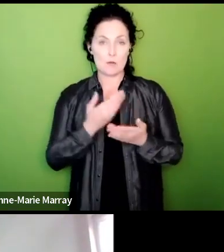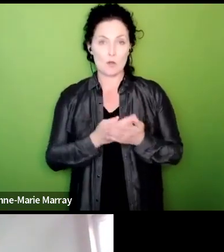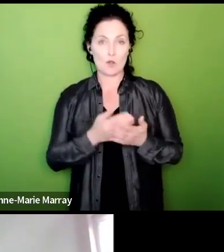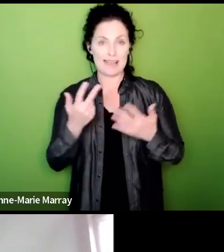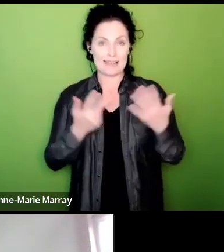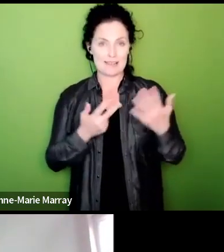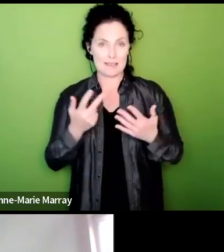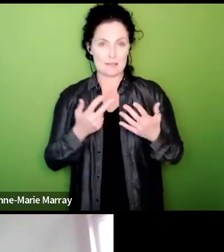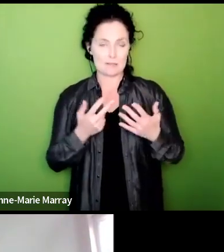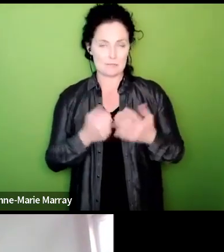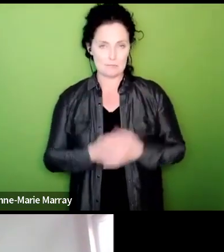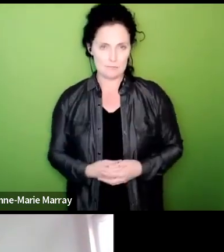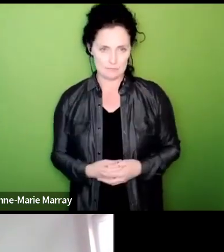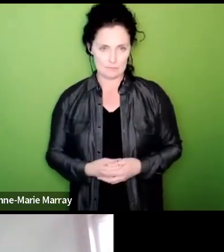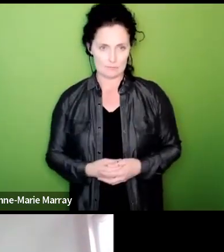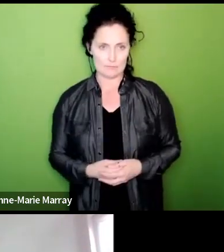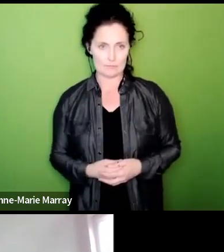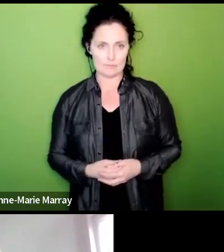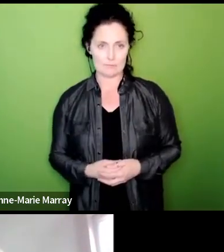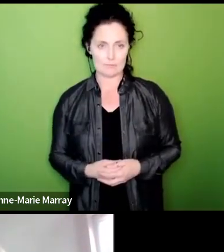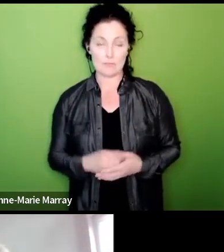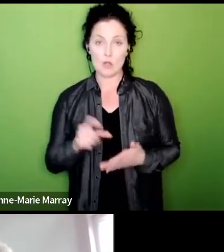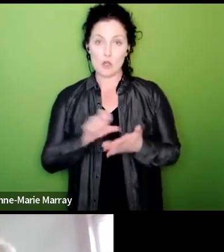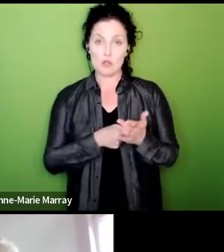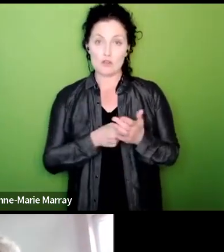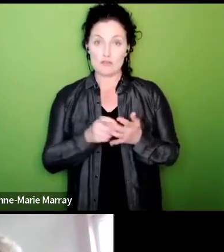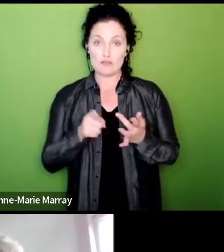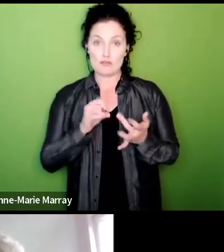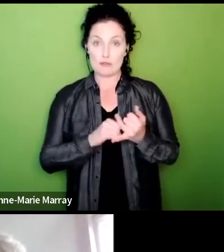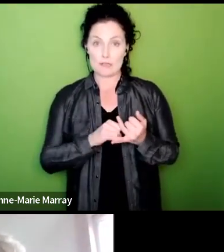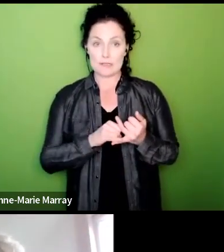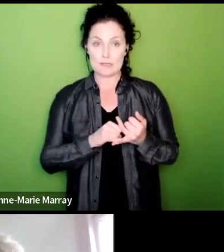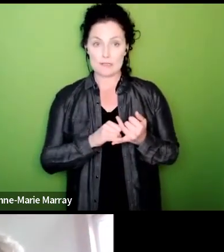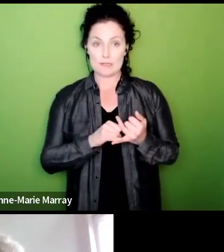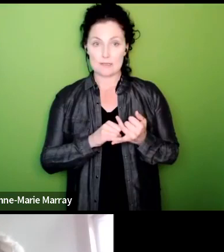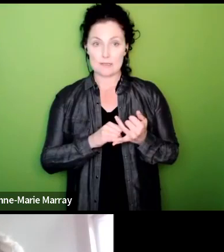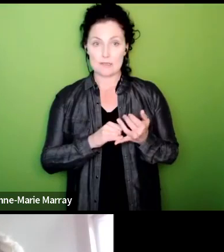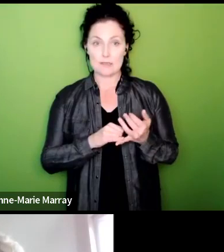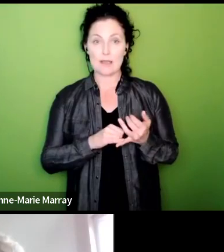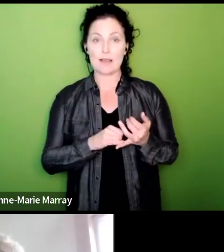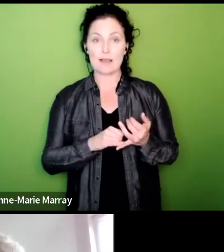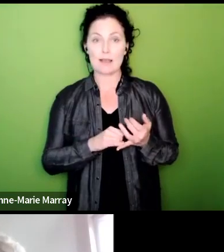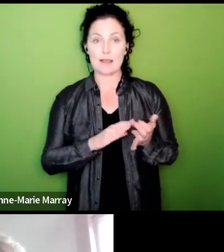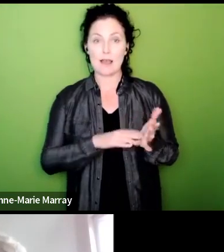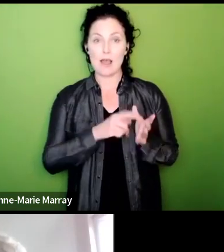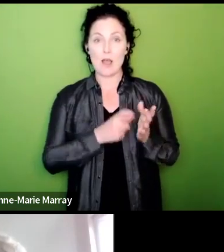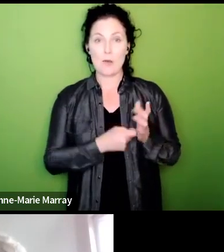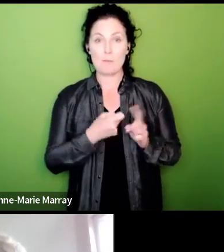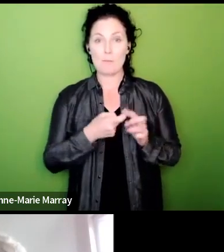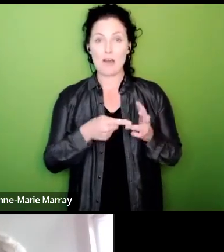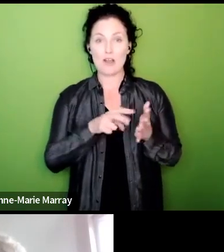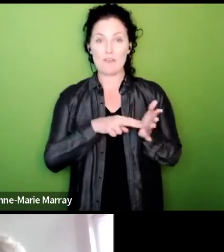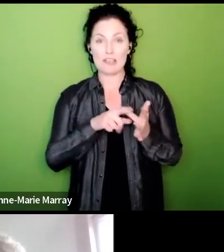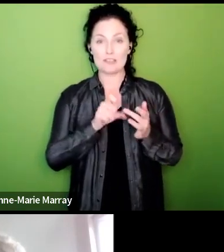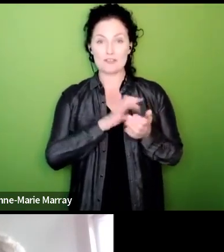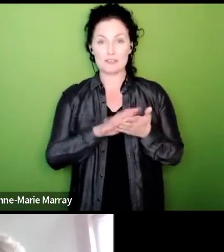okay so Chris Marks asks uh Chris Markovich as you call yourself on here what is the NEC’s threshold